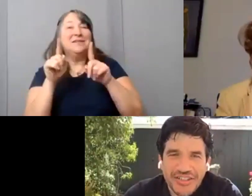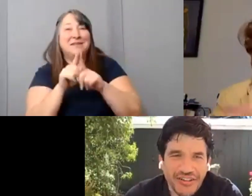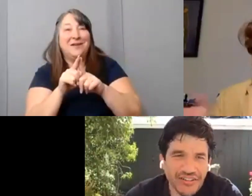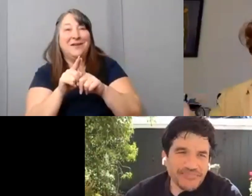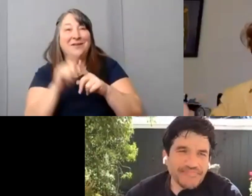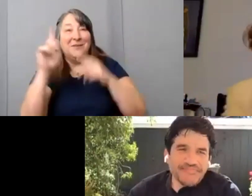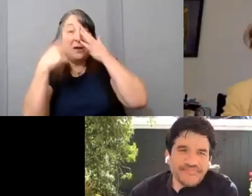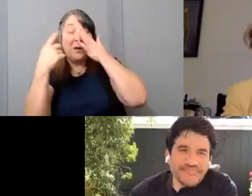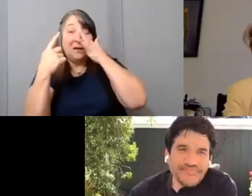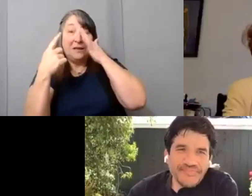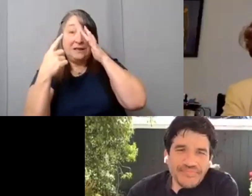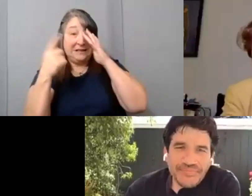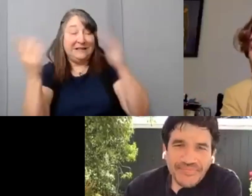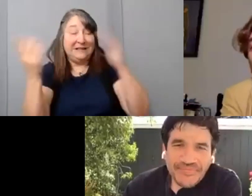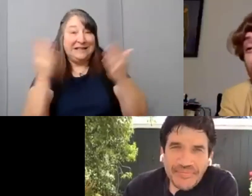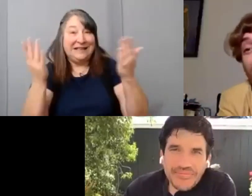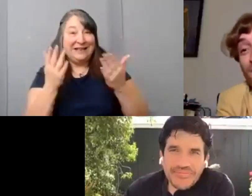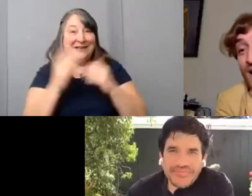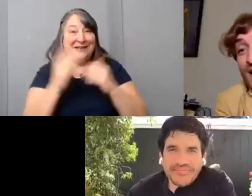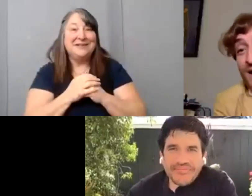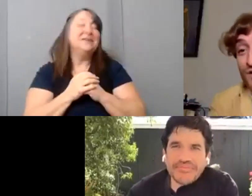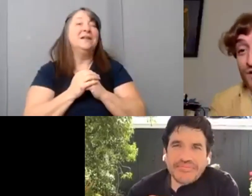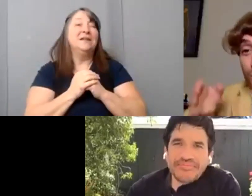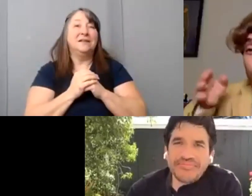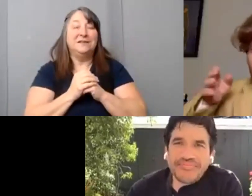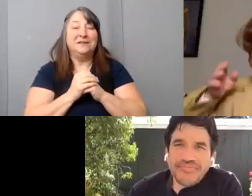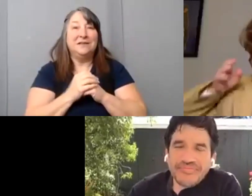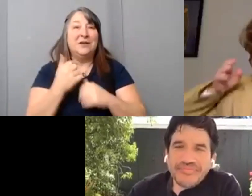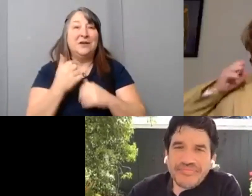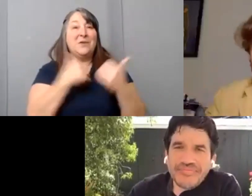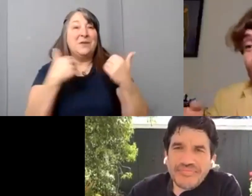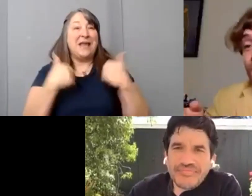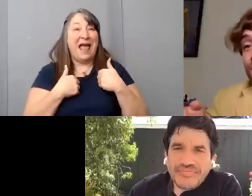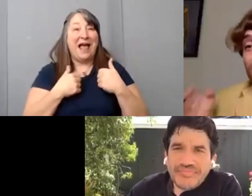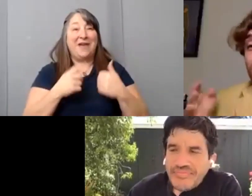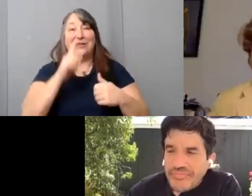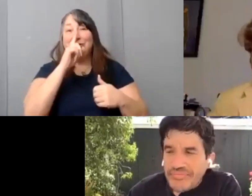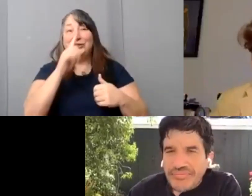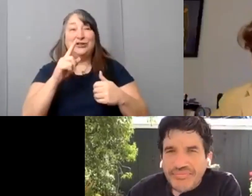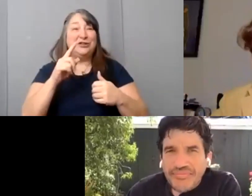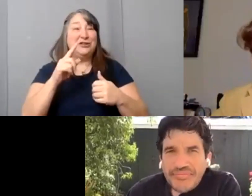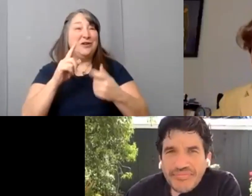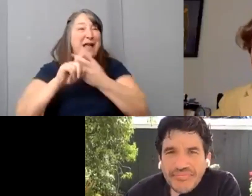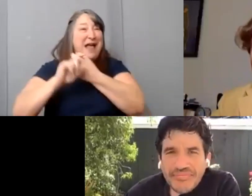[Nic] All right so we have uh a true ally to the disability community.